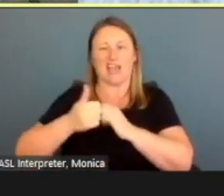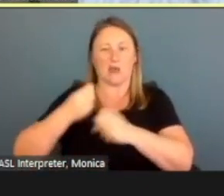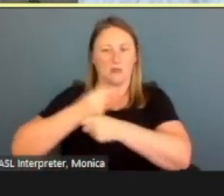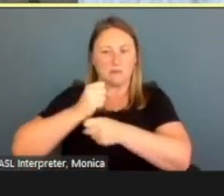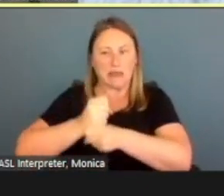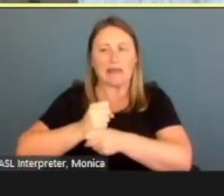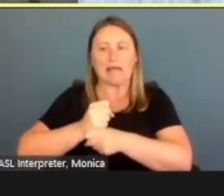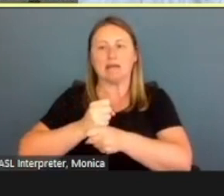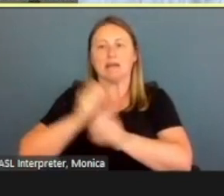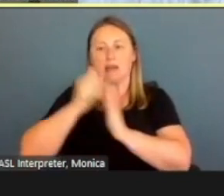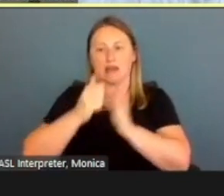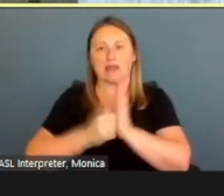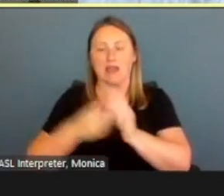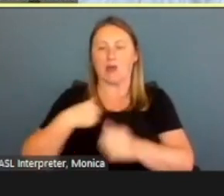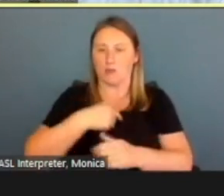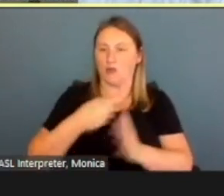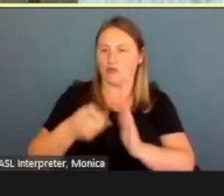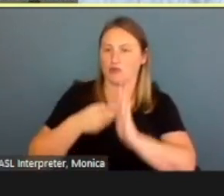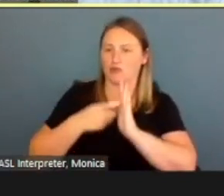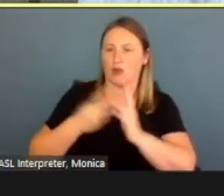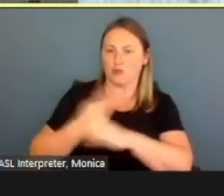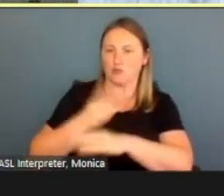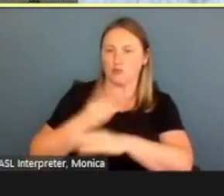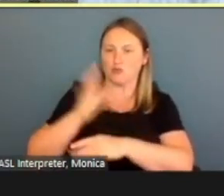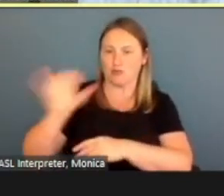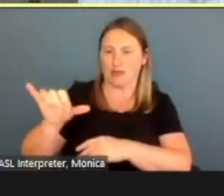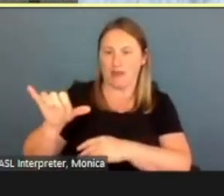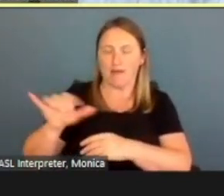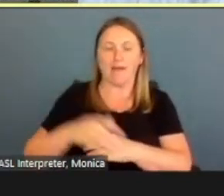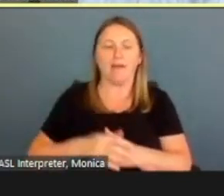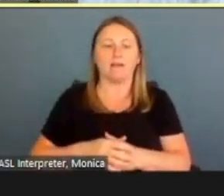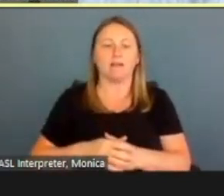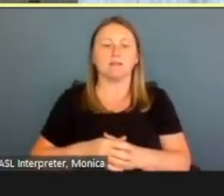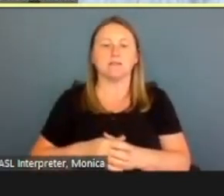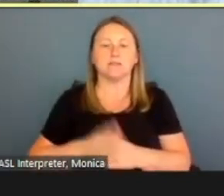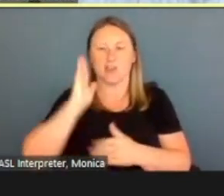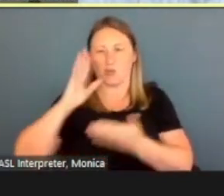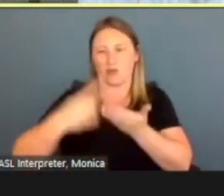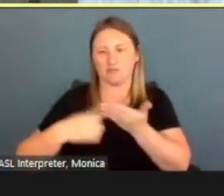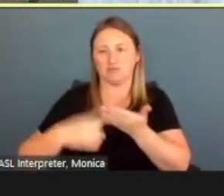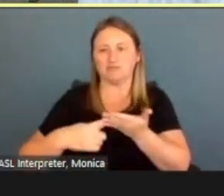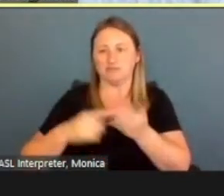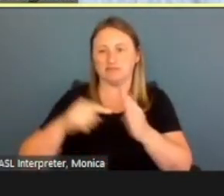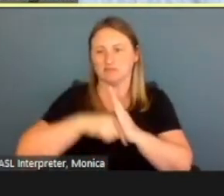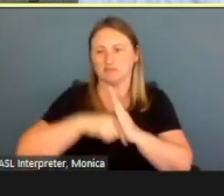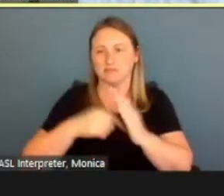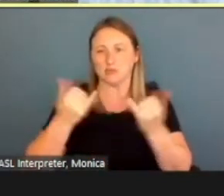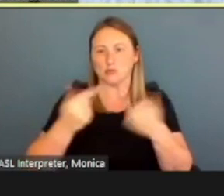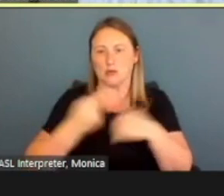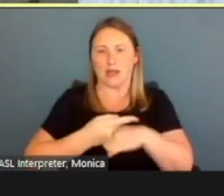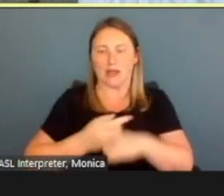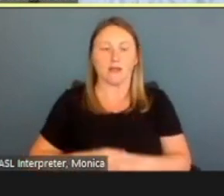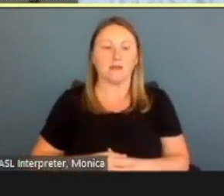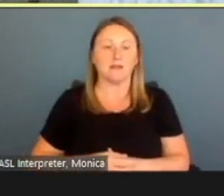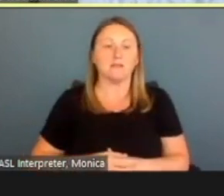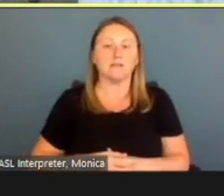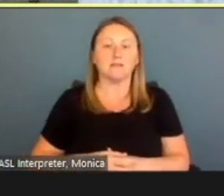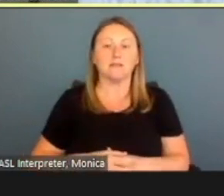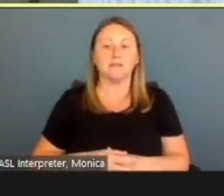that we are required to use. And so we'll be going over that today. For most of our people on this webinar,